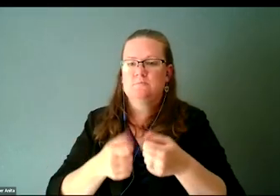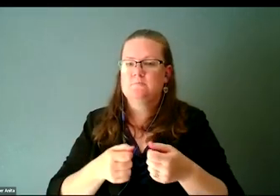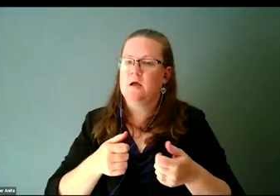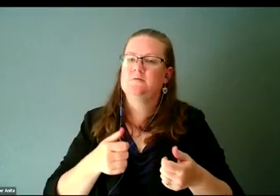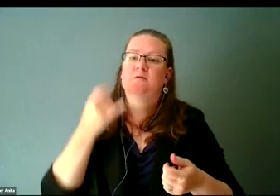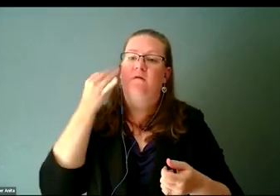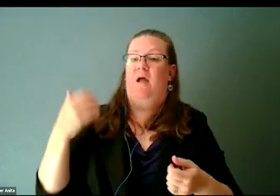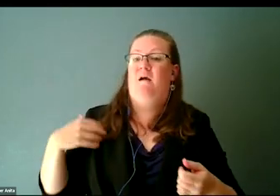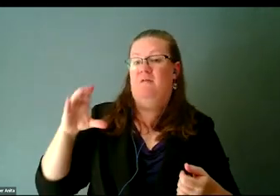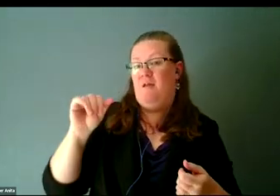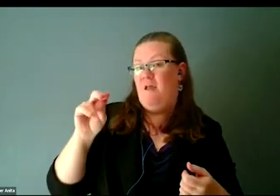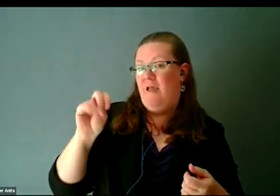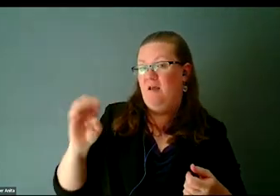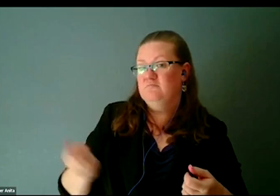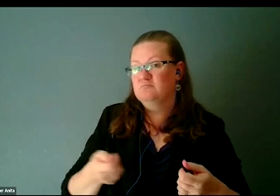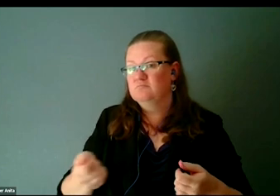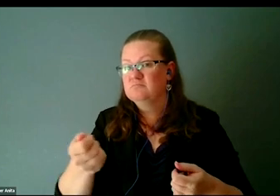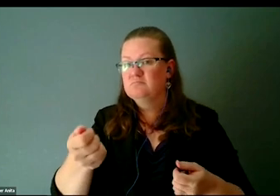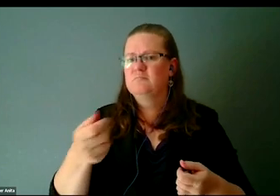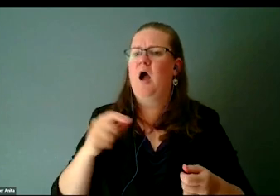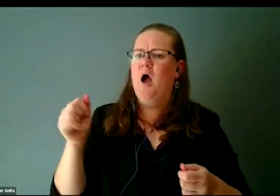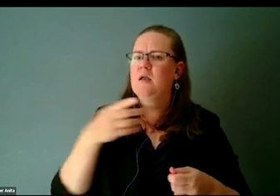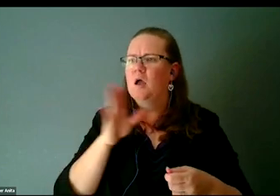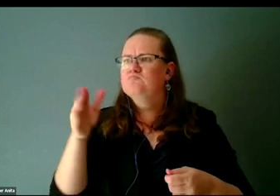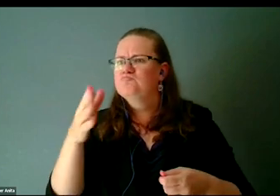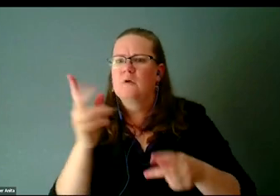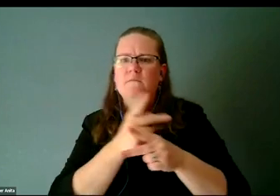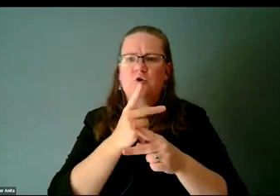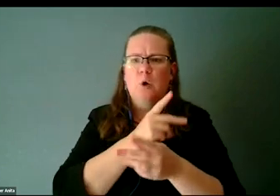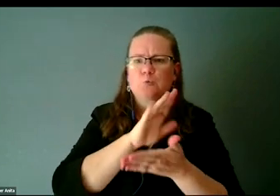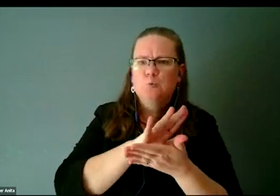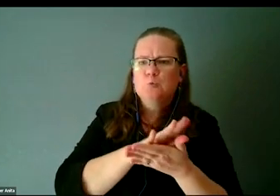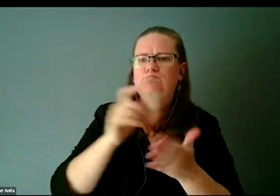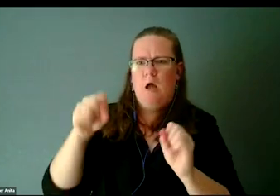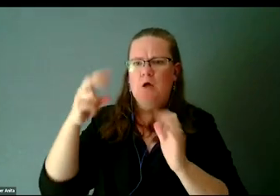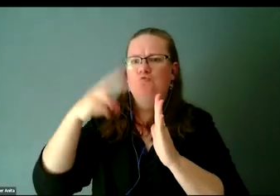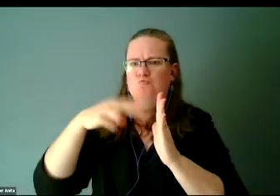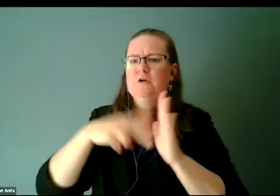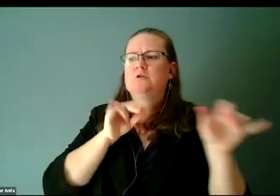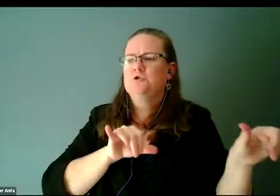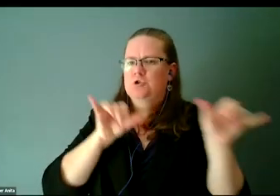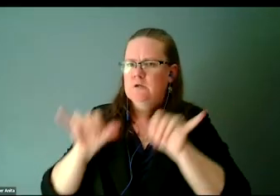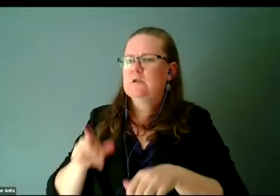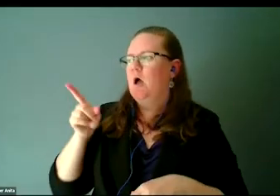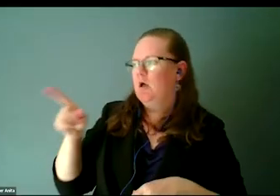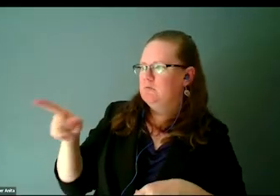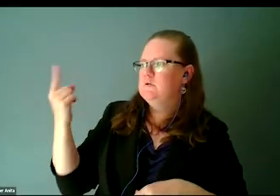then I can navigate the school and I can read just like my non-disabled counterparts, although differently.